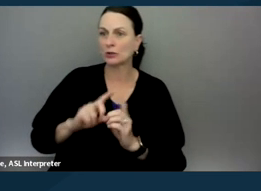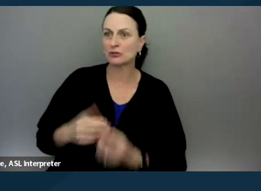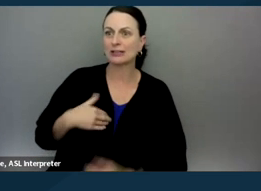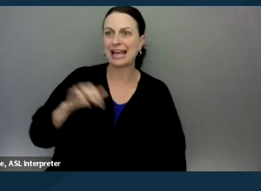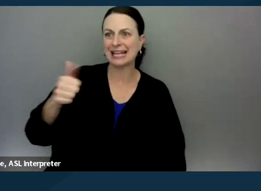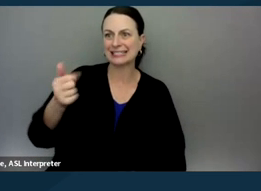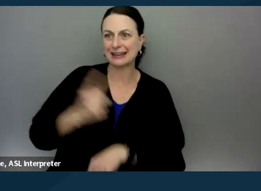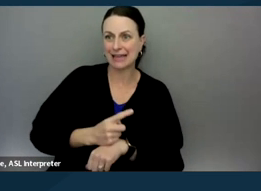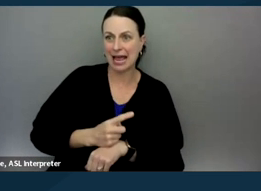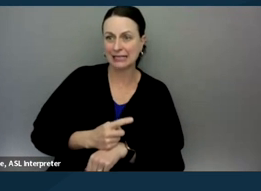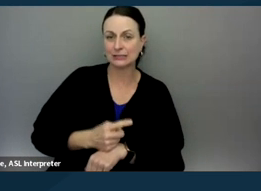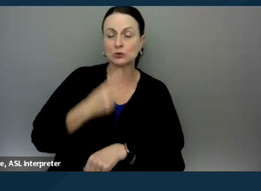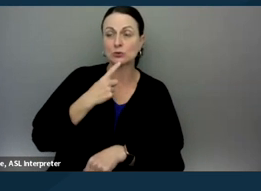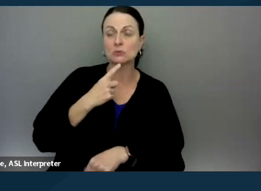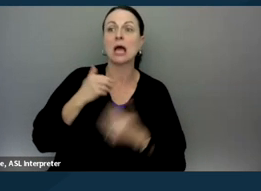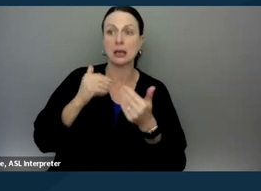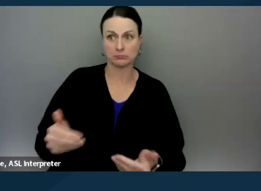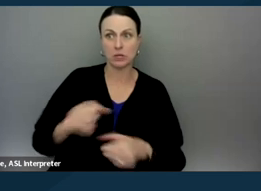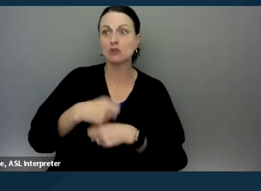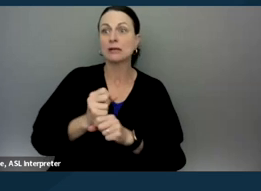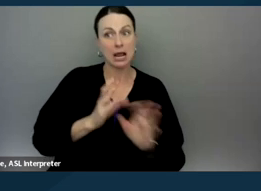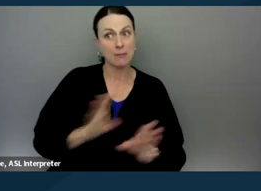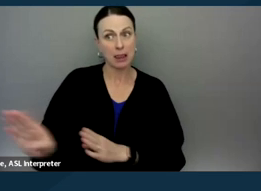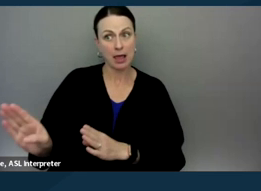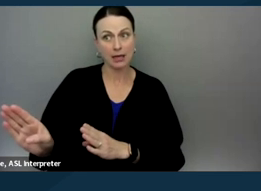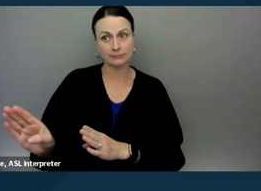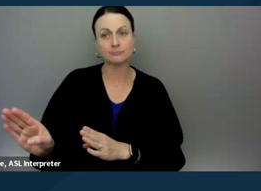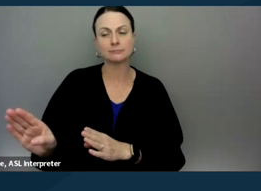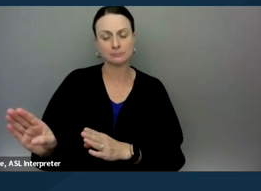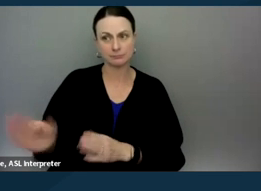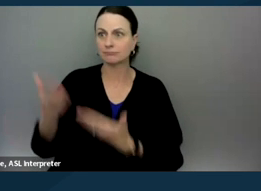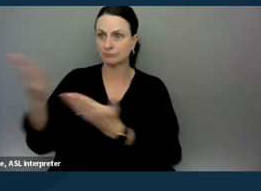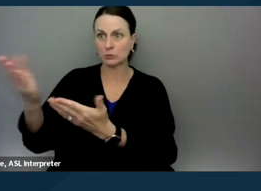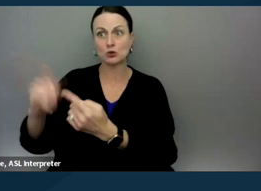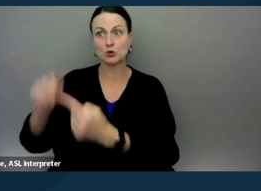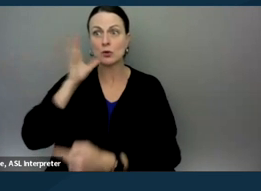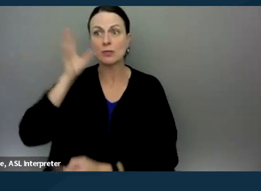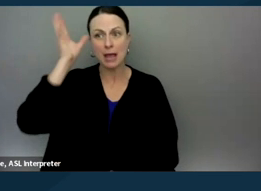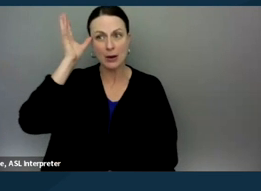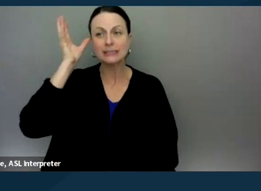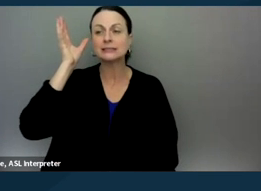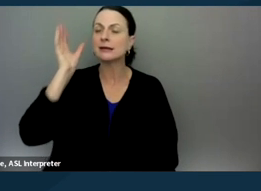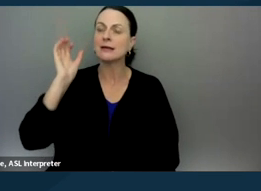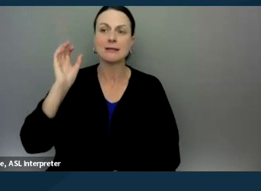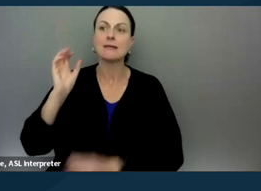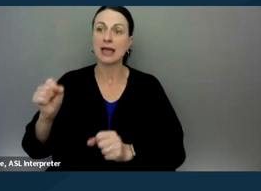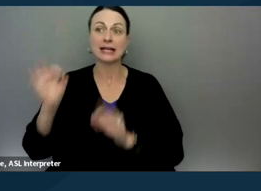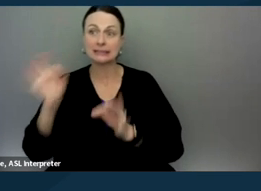to either create an assessment plan that the, to present to the parent that they can choose to sign or not sign,